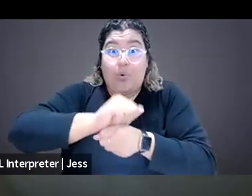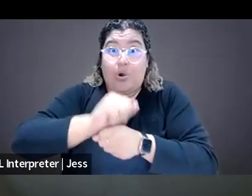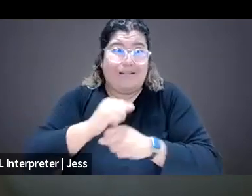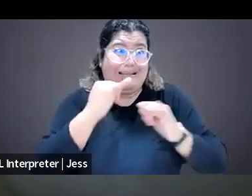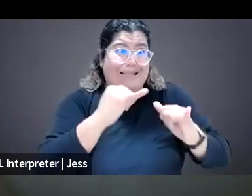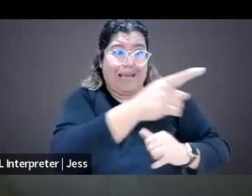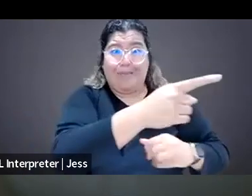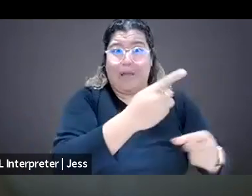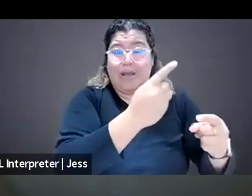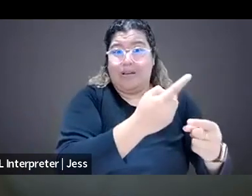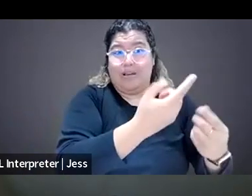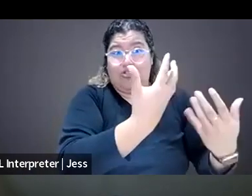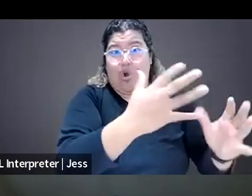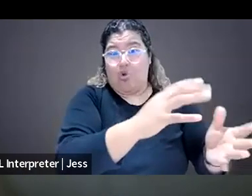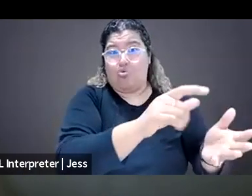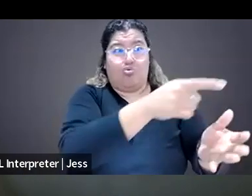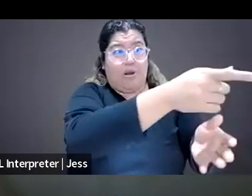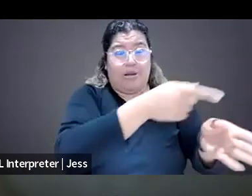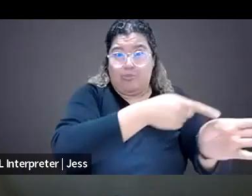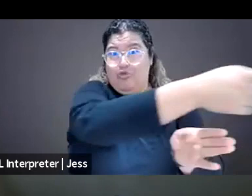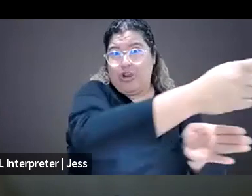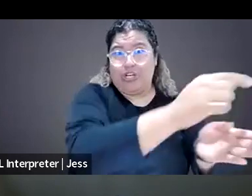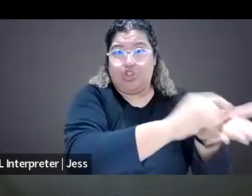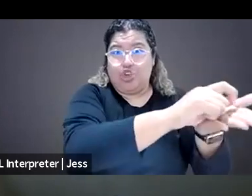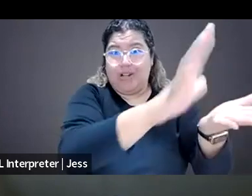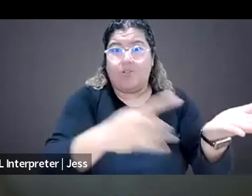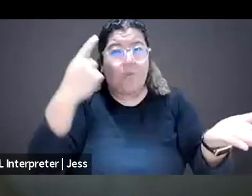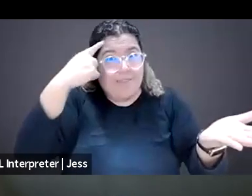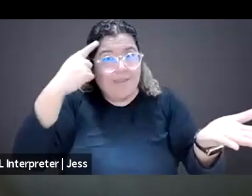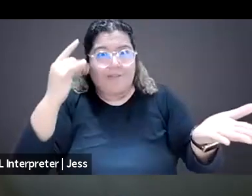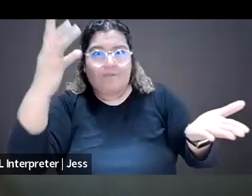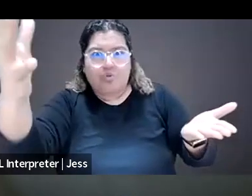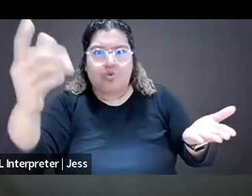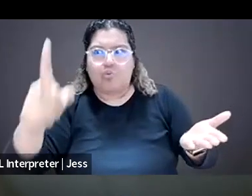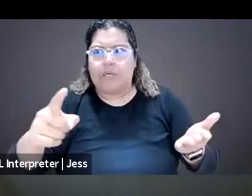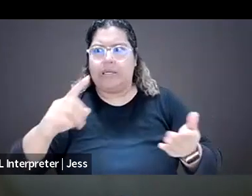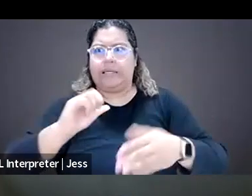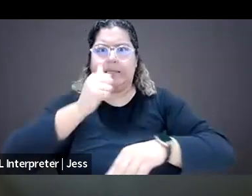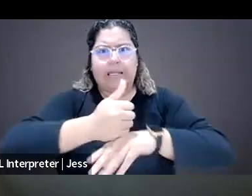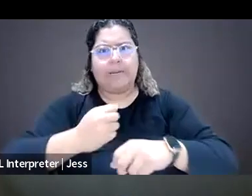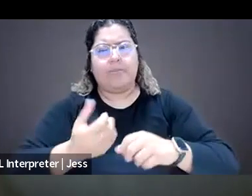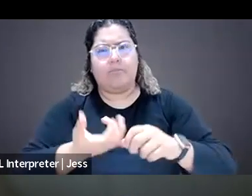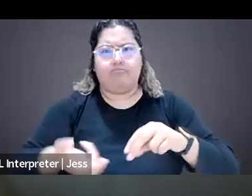So when you think about what a newsroom should look like in the future, we should think about stronger protections for student journalists as well,